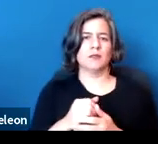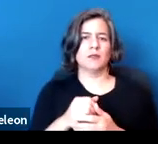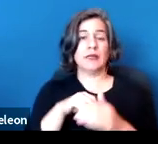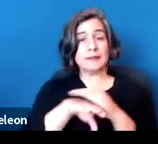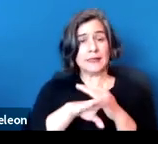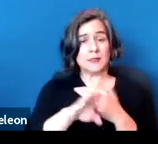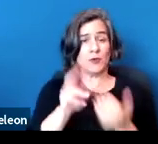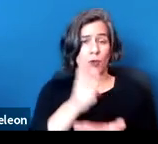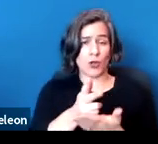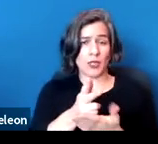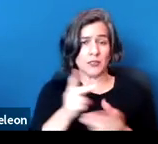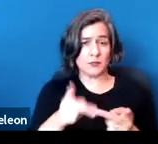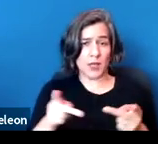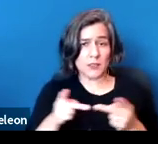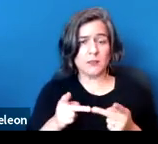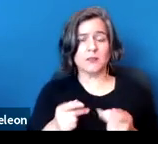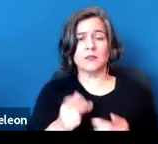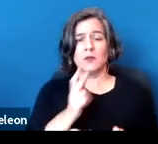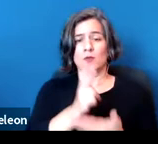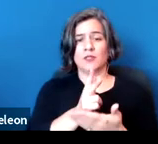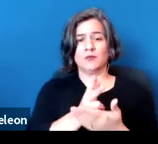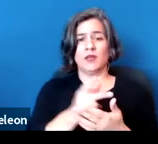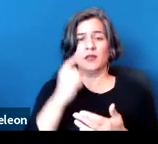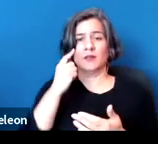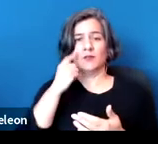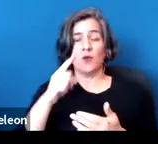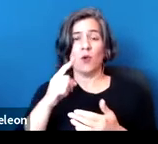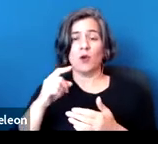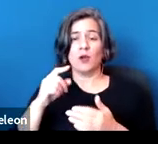or potentially a parking spot for a caregiver or a support person.